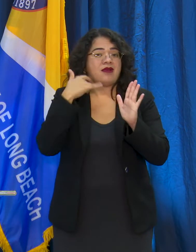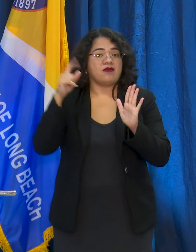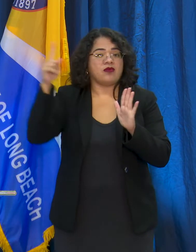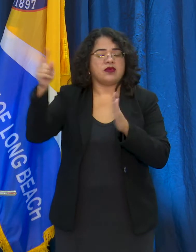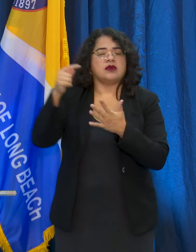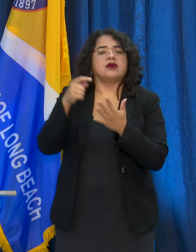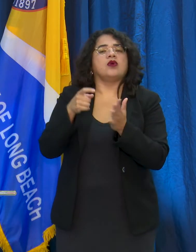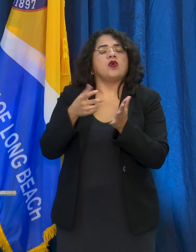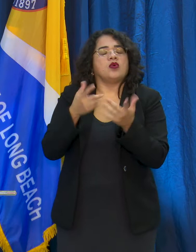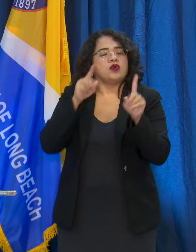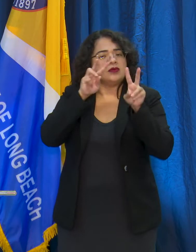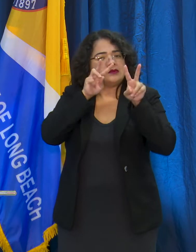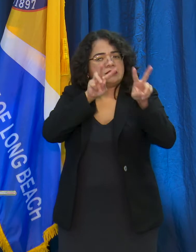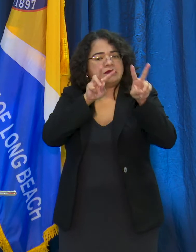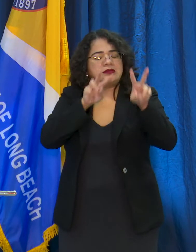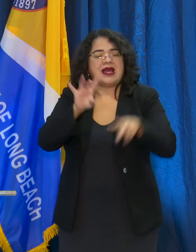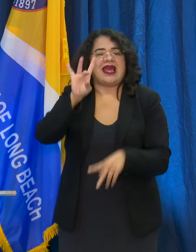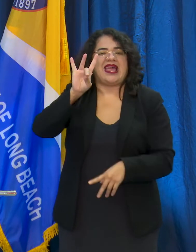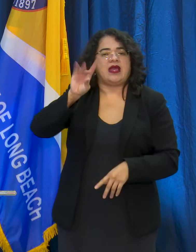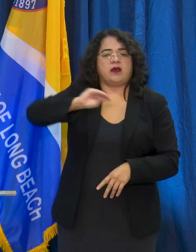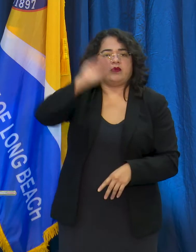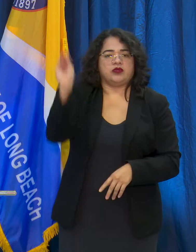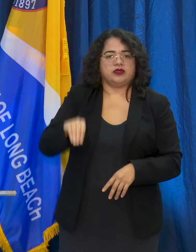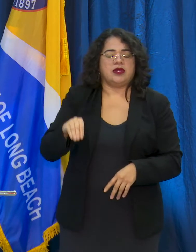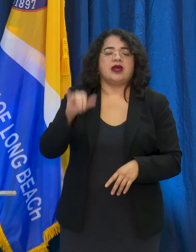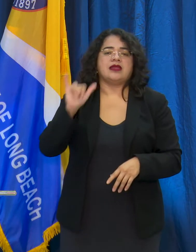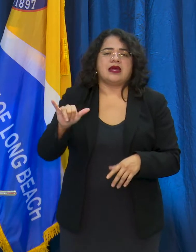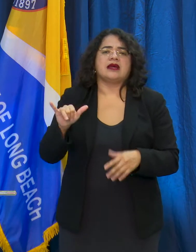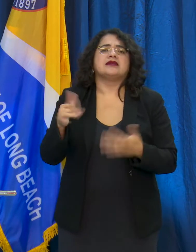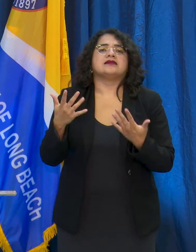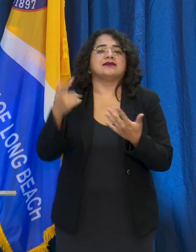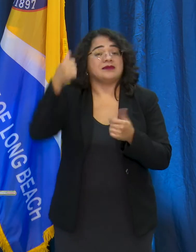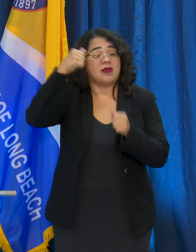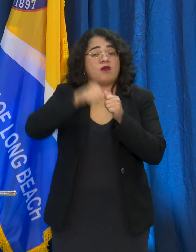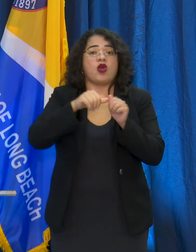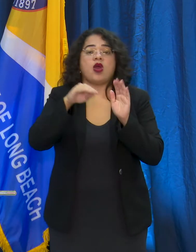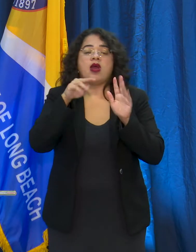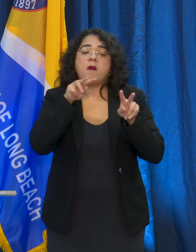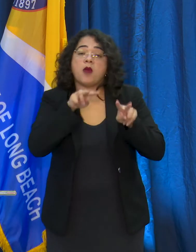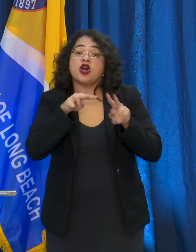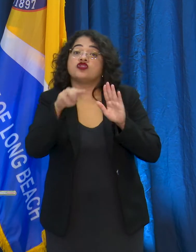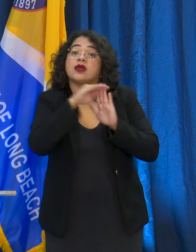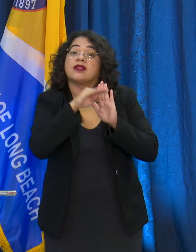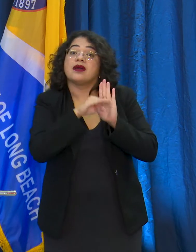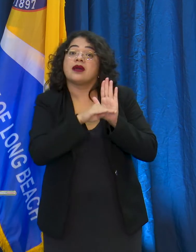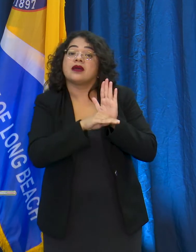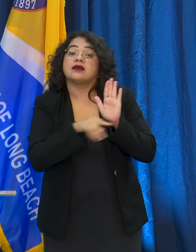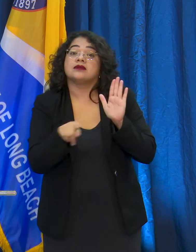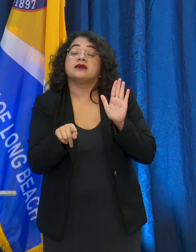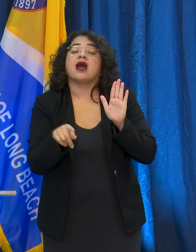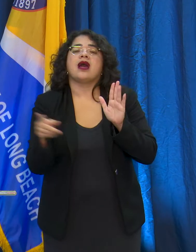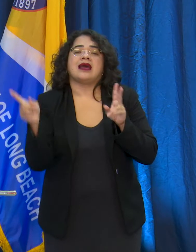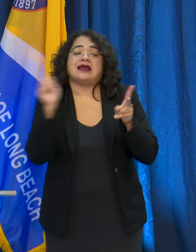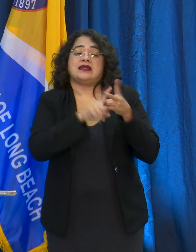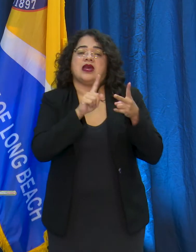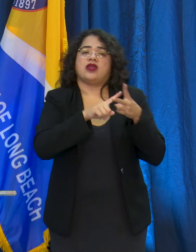in that space. That is one of the key indicators of the monitoring list you hear so much about. The other is case rates. Our case rate